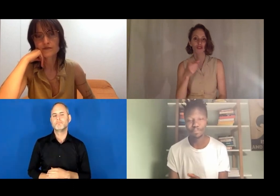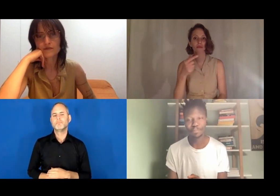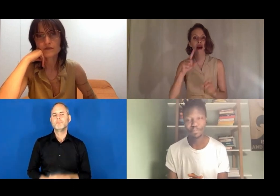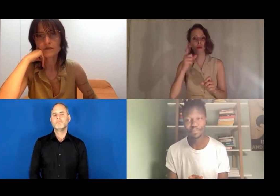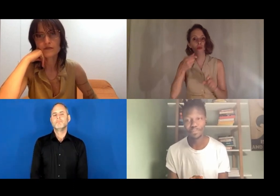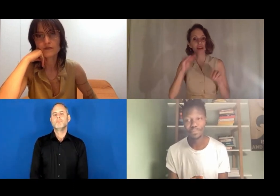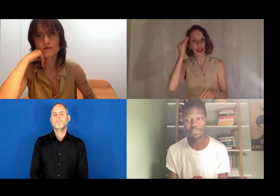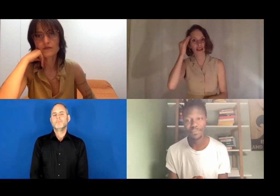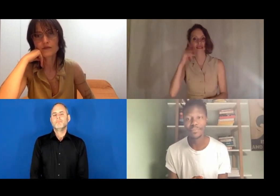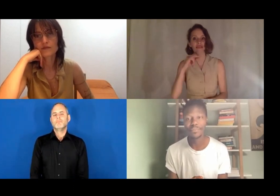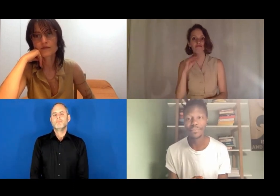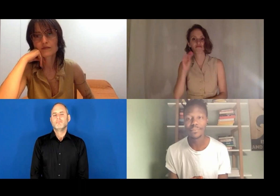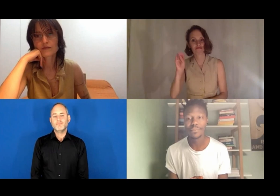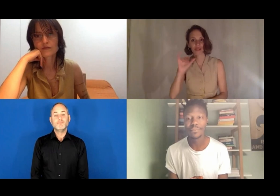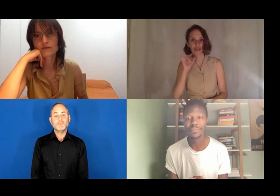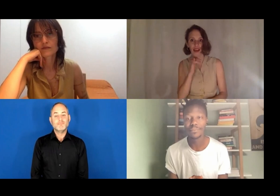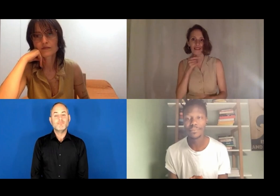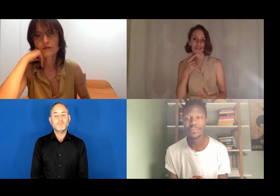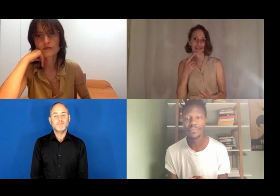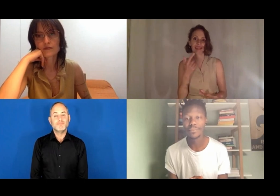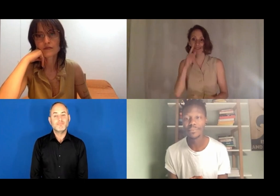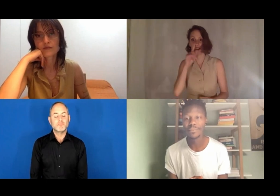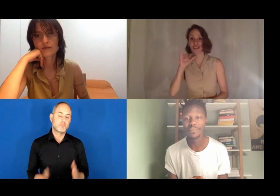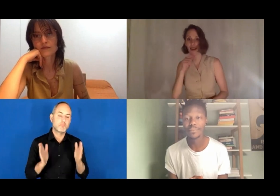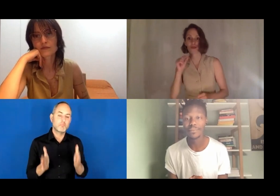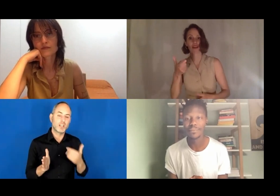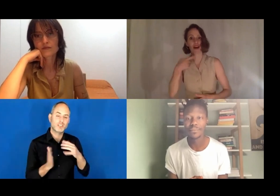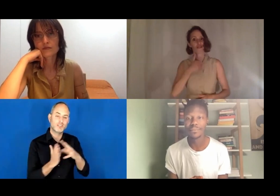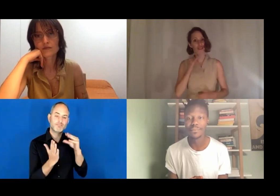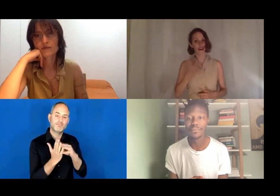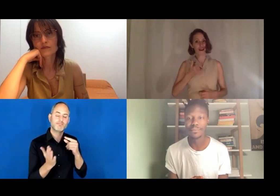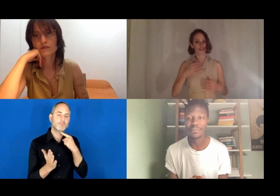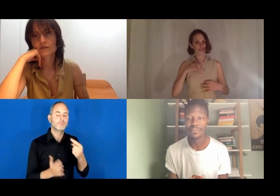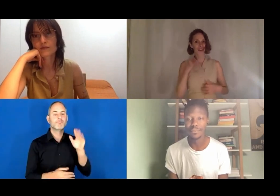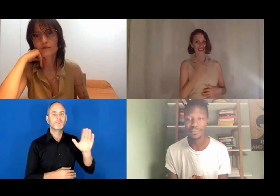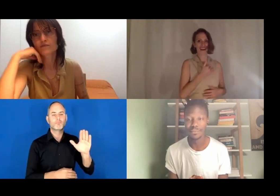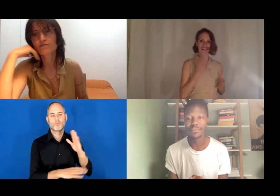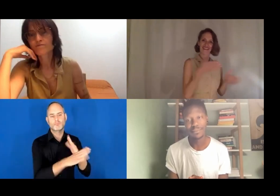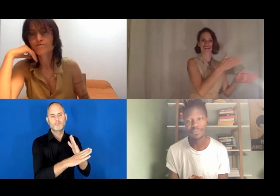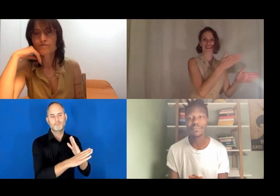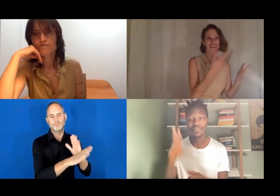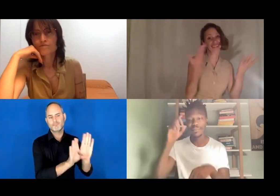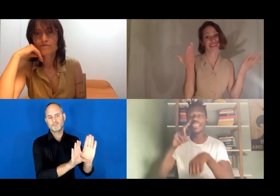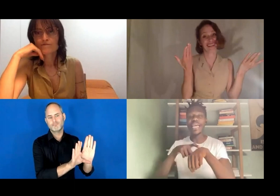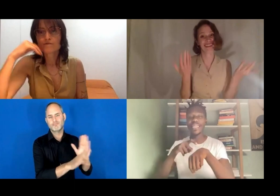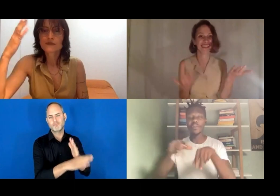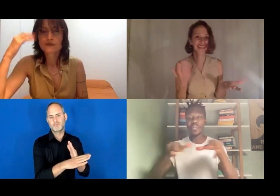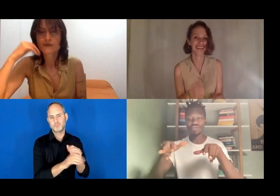Kassandra Wedel: Yes, you have to learn how to say no and to say yes to your own voice.